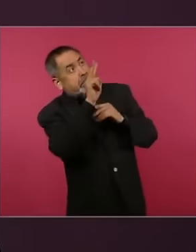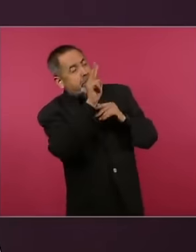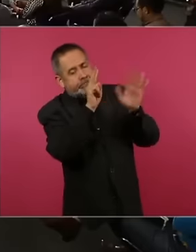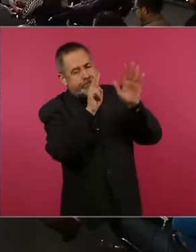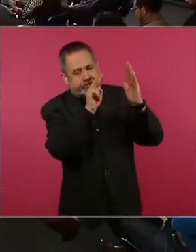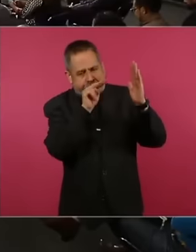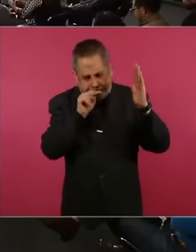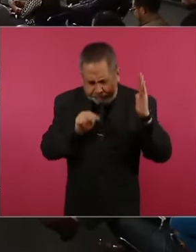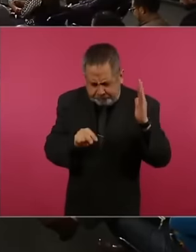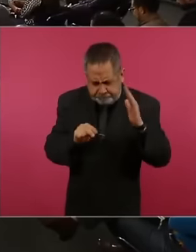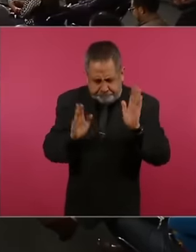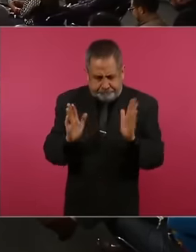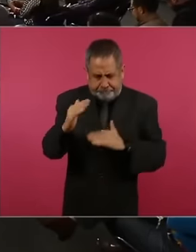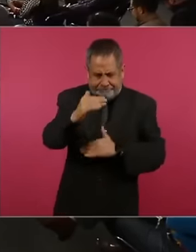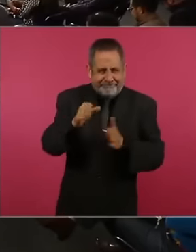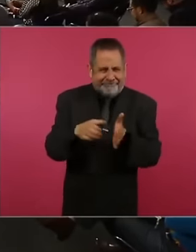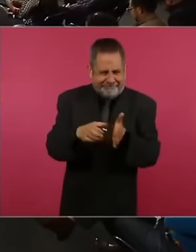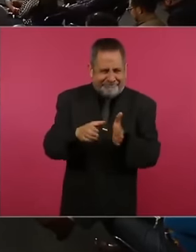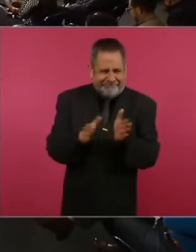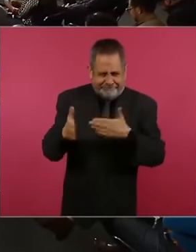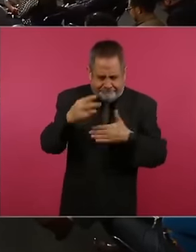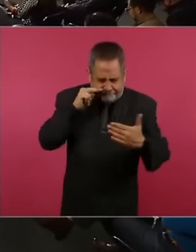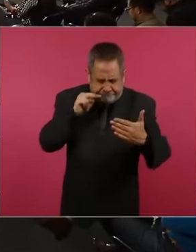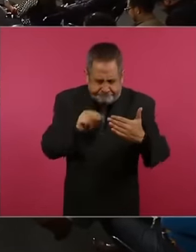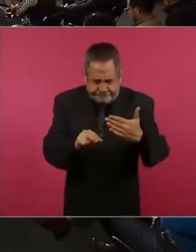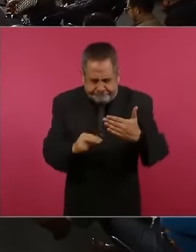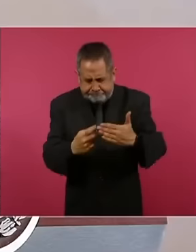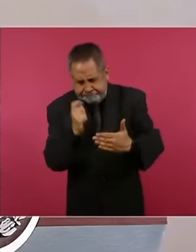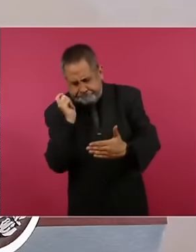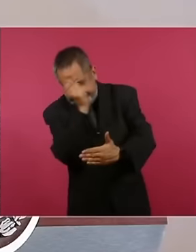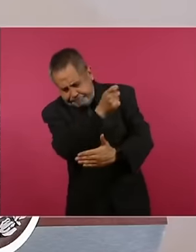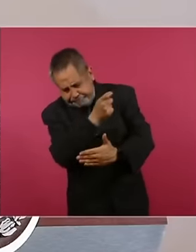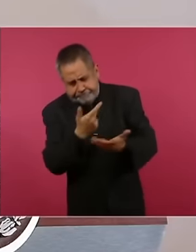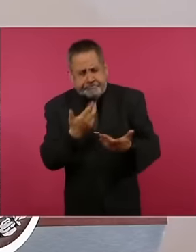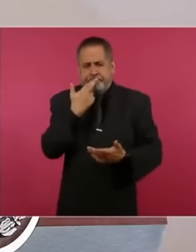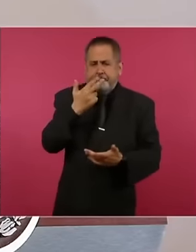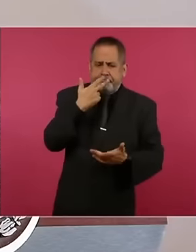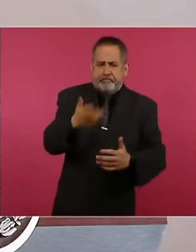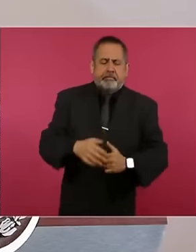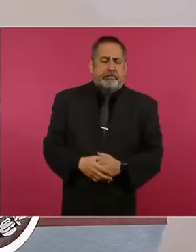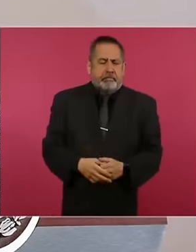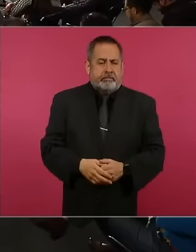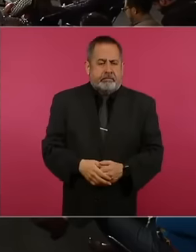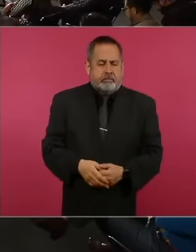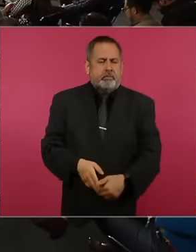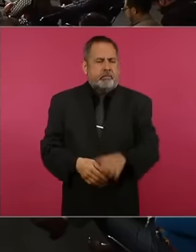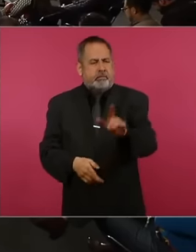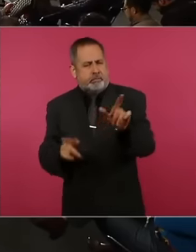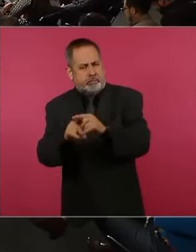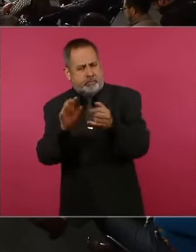to look at and appreciate and enjoy the eclipse and finally, in which parts or which institutes